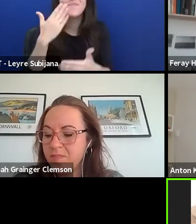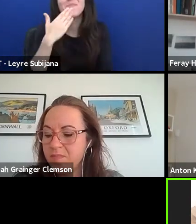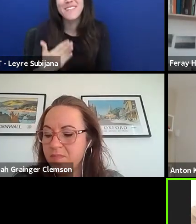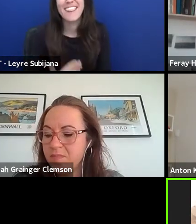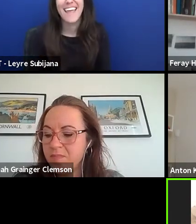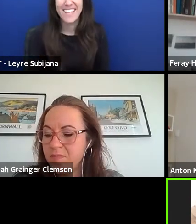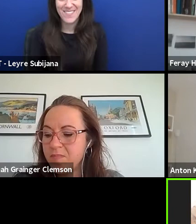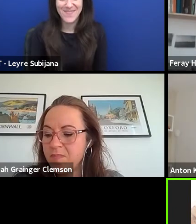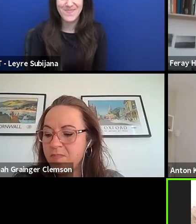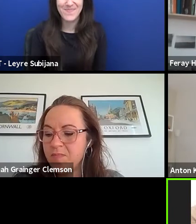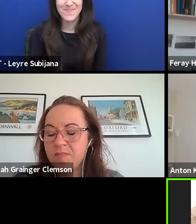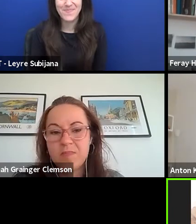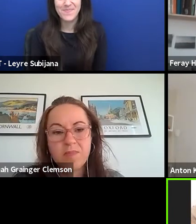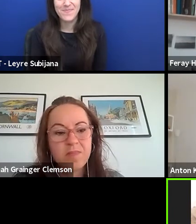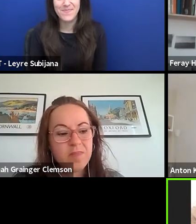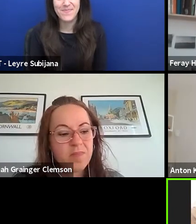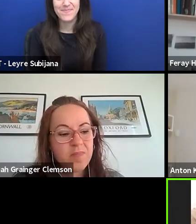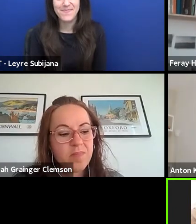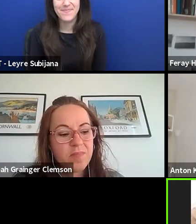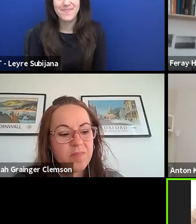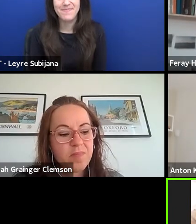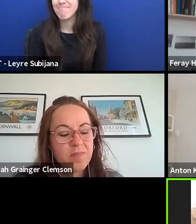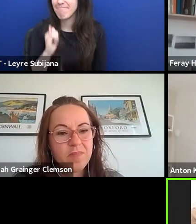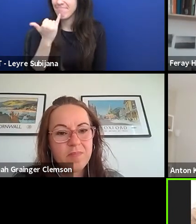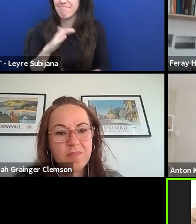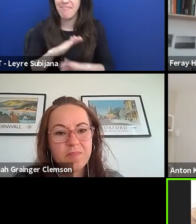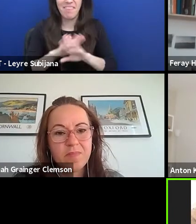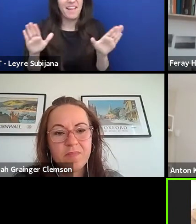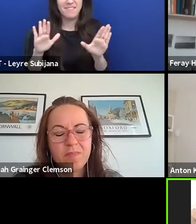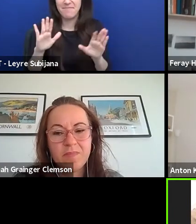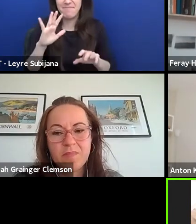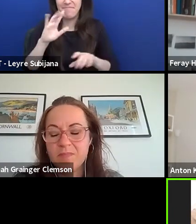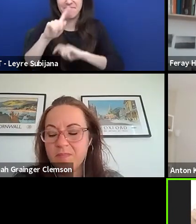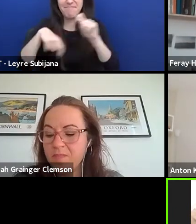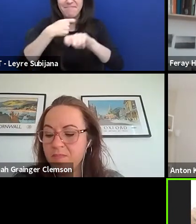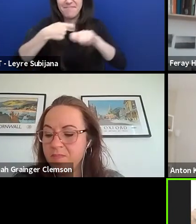And yeah, let's meet together somewhere else.